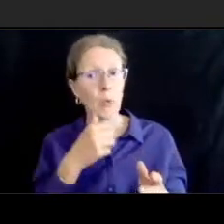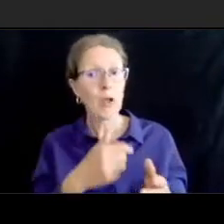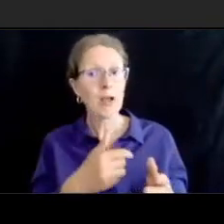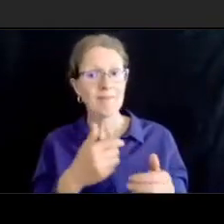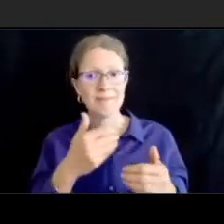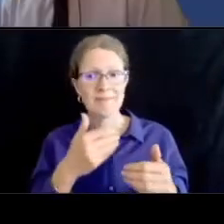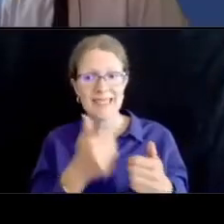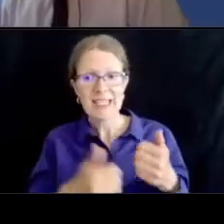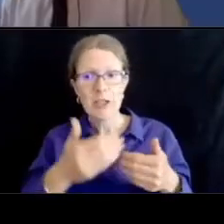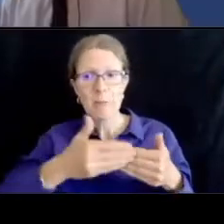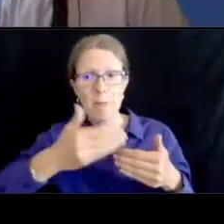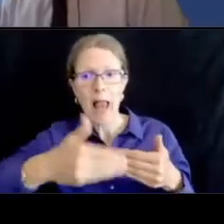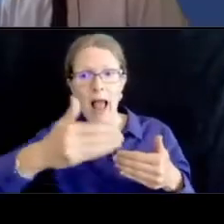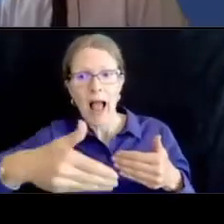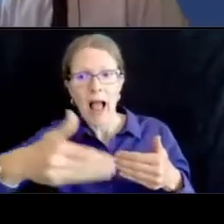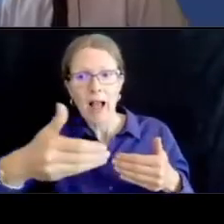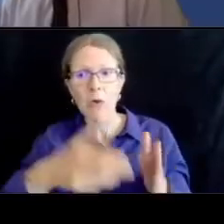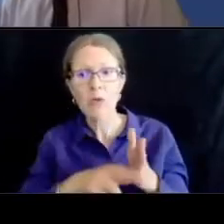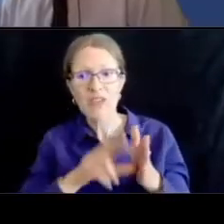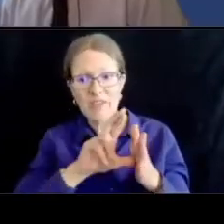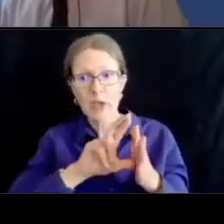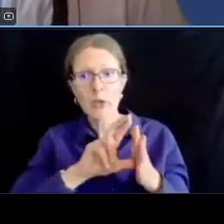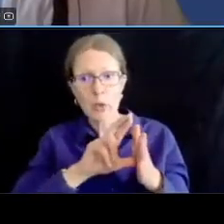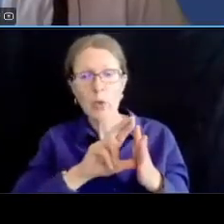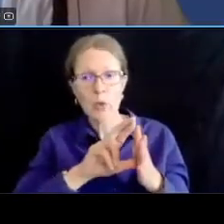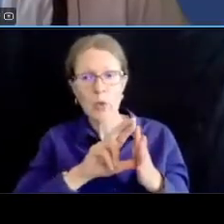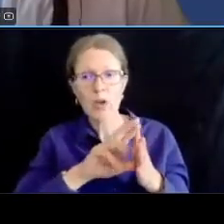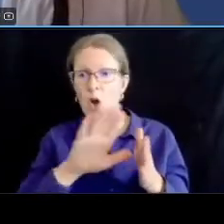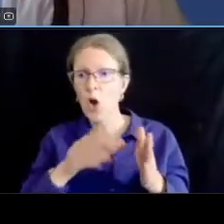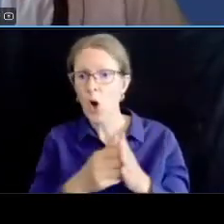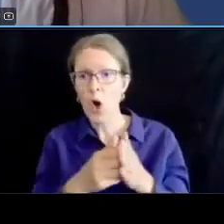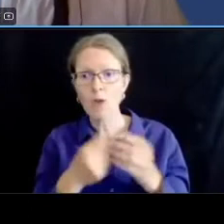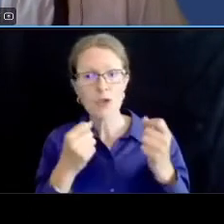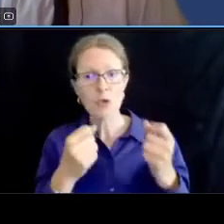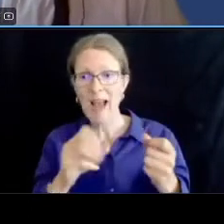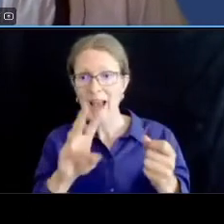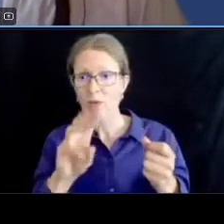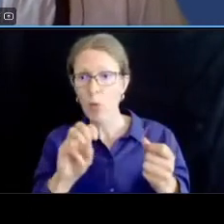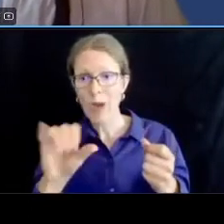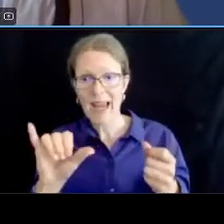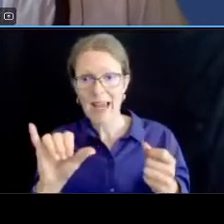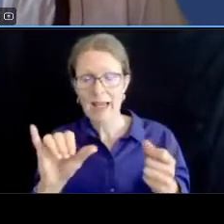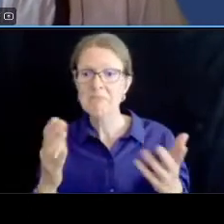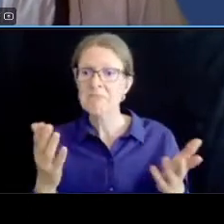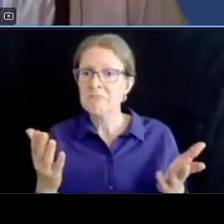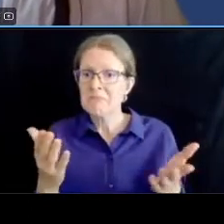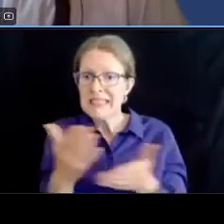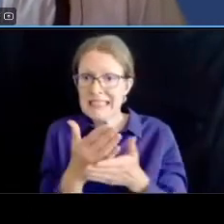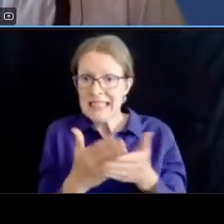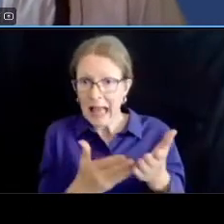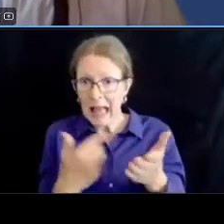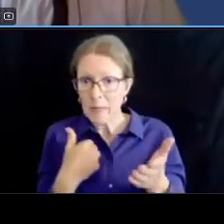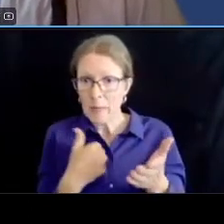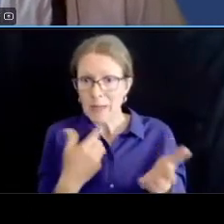of all of the driveways some driveways might we might recommend being right in or right out